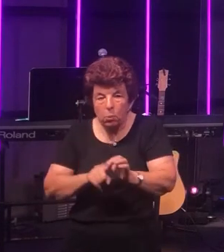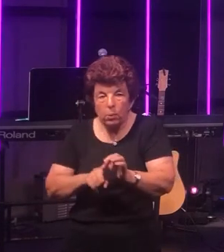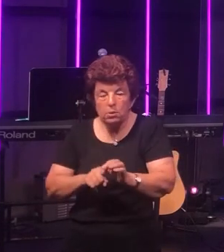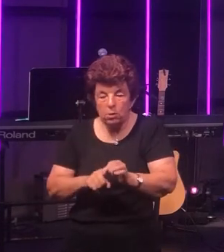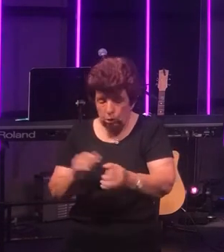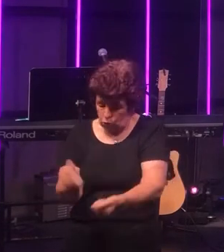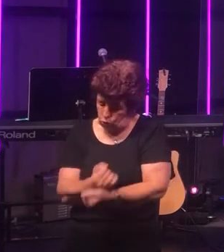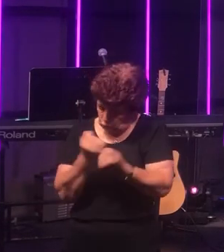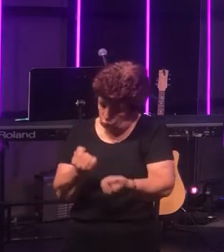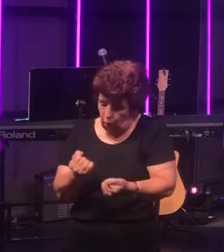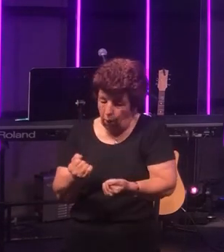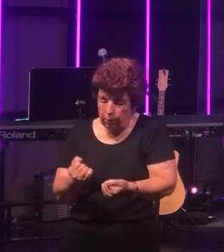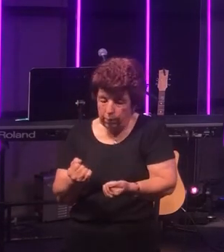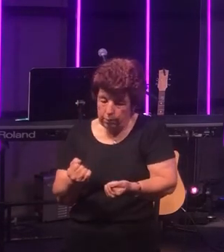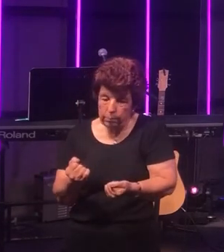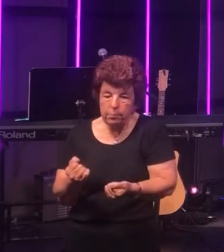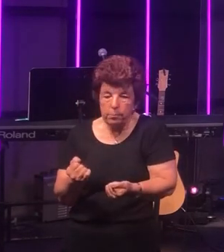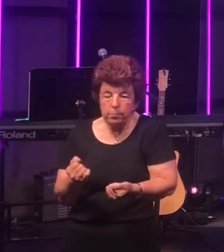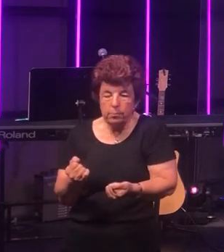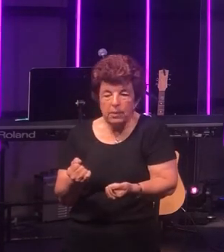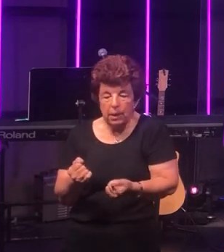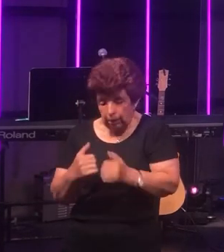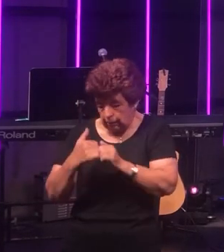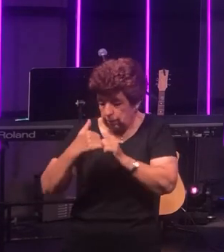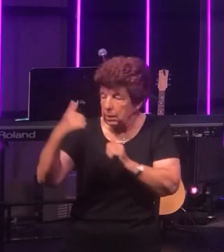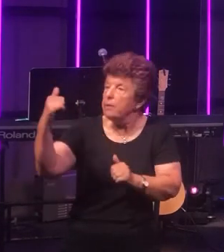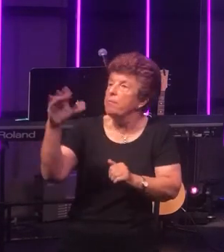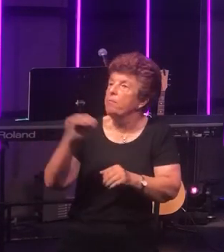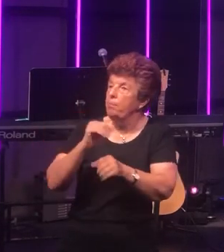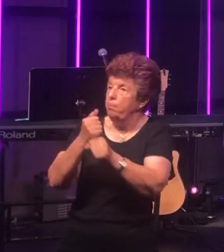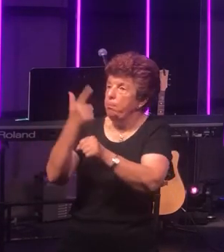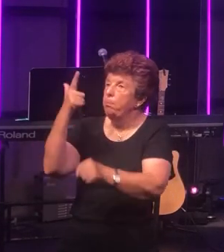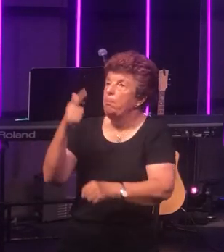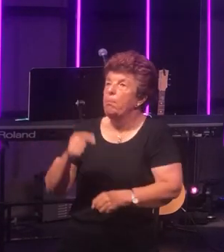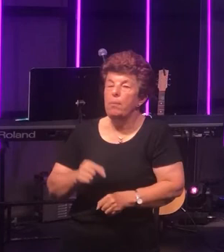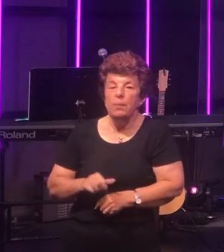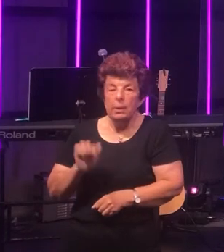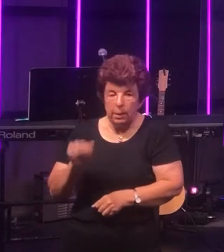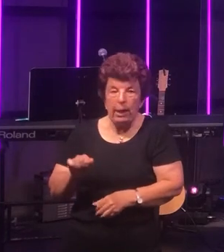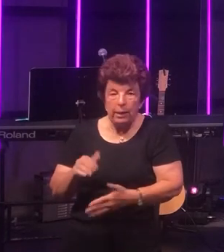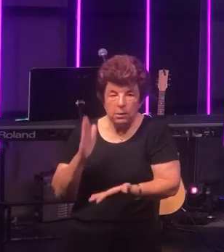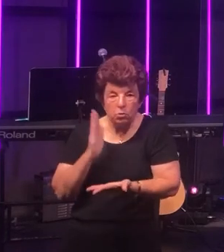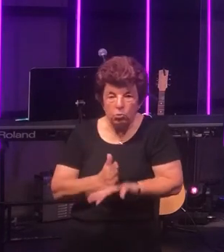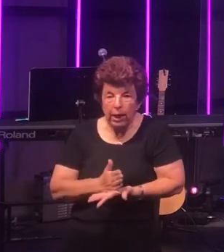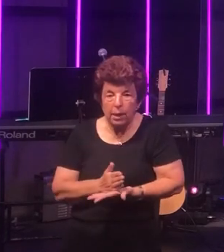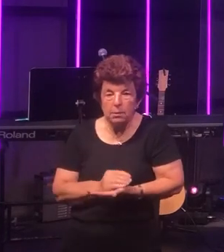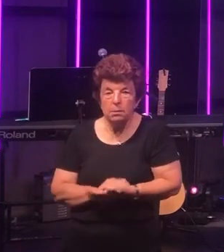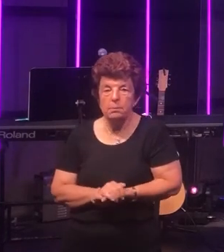indication of course that separation from God is in fact a reality.